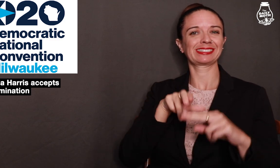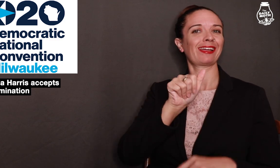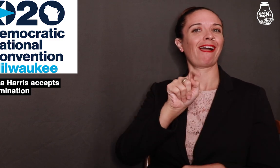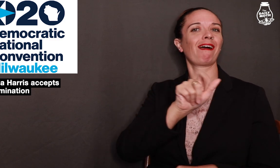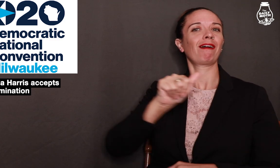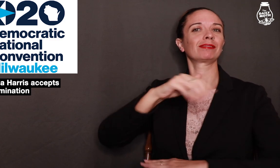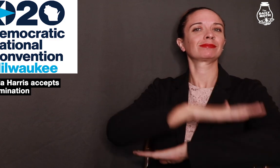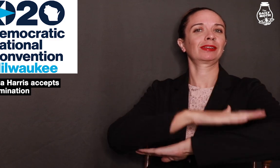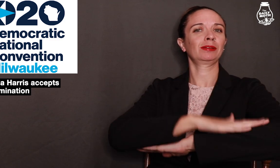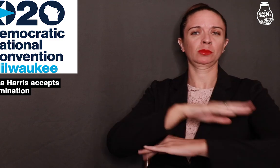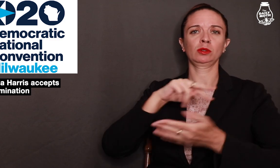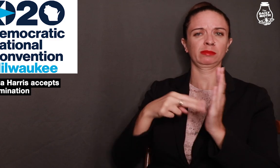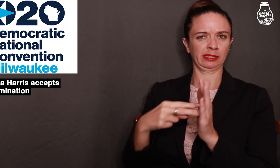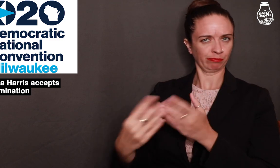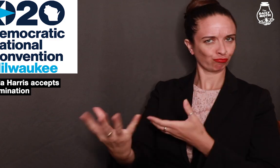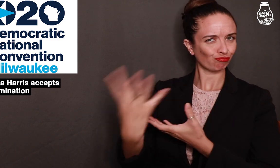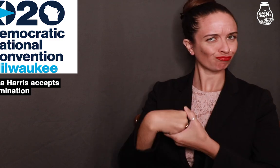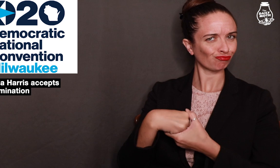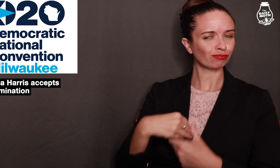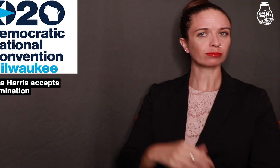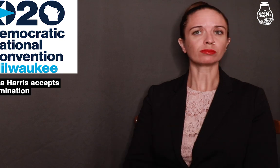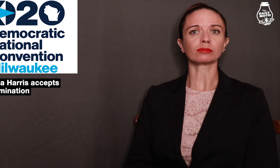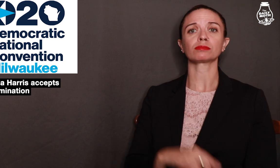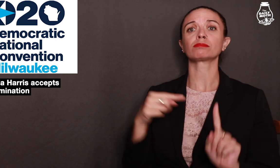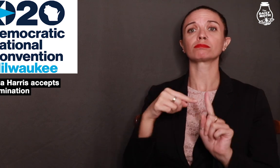a seat at a table.